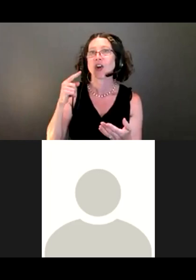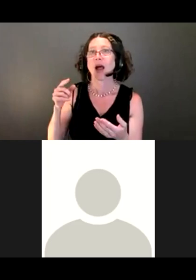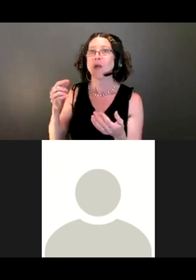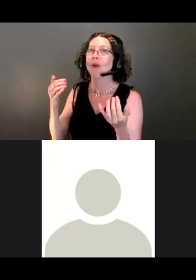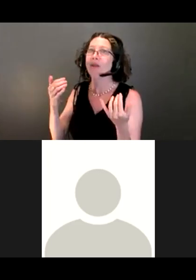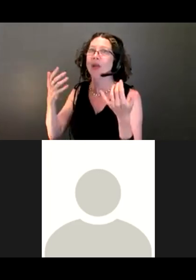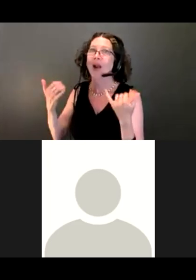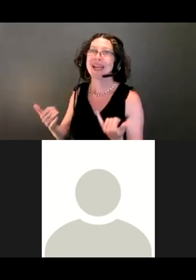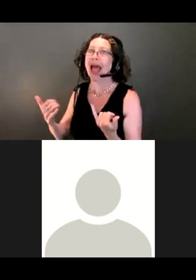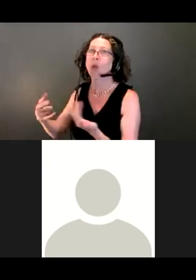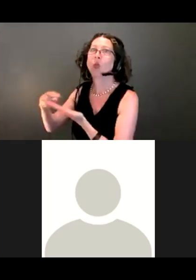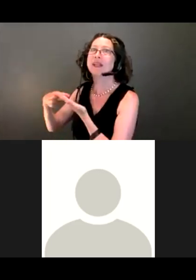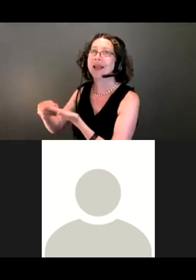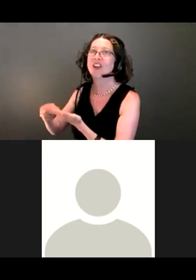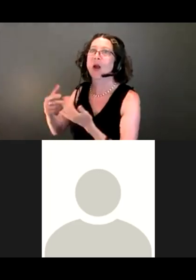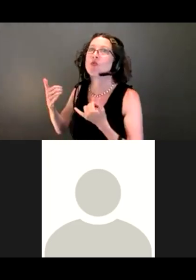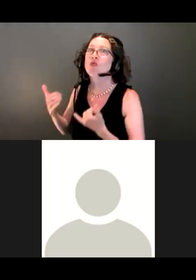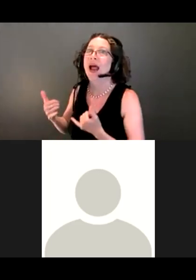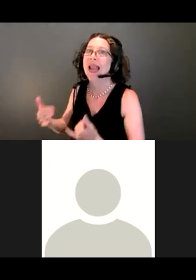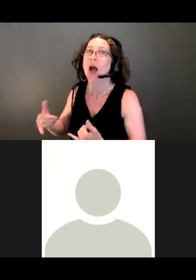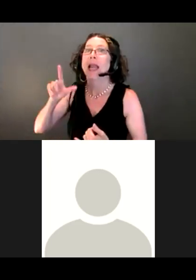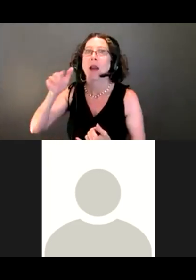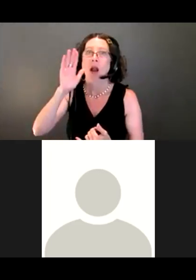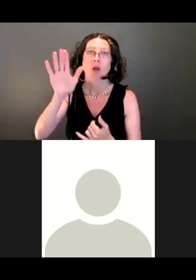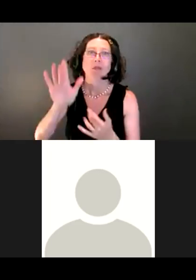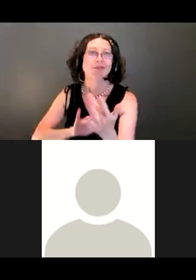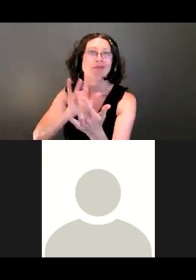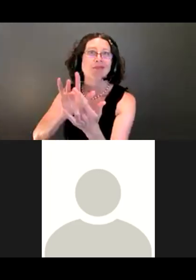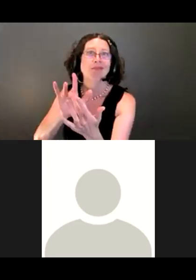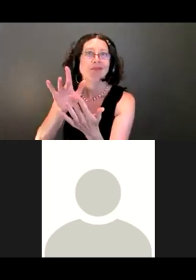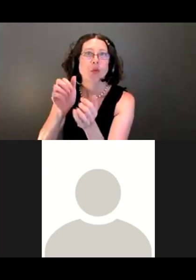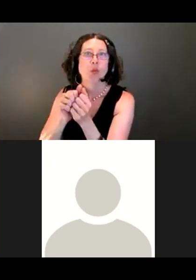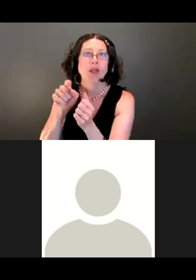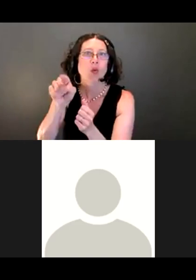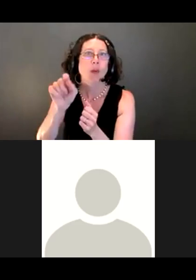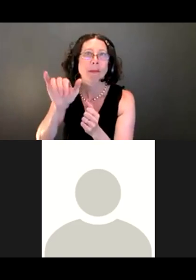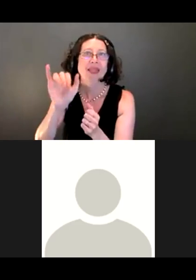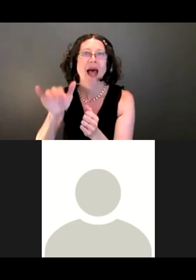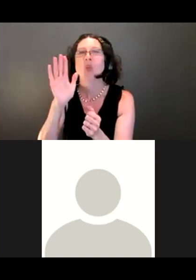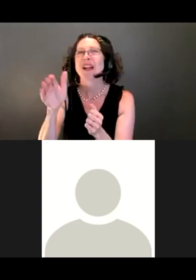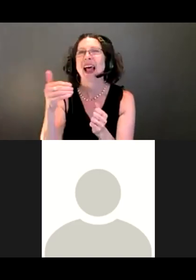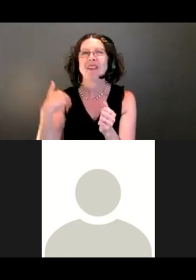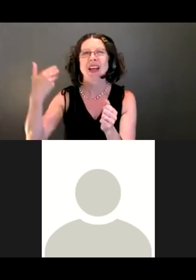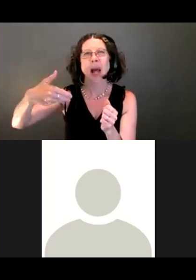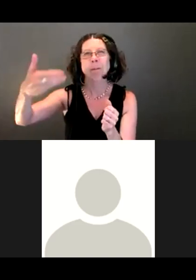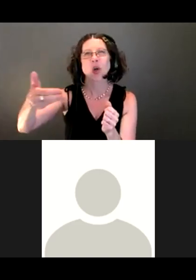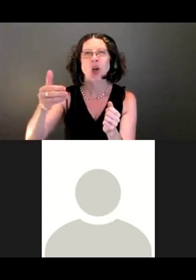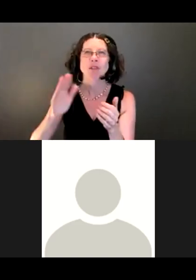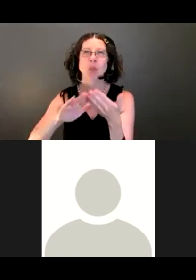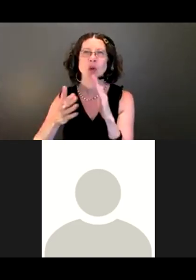You'll probably hear from me at some point on that topic. We'll have a number of community meetings on different topics like traffic.